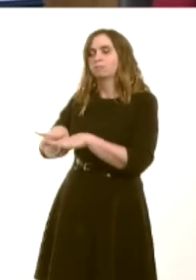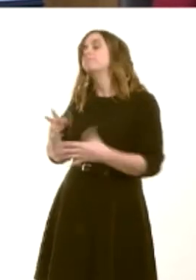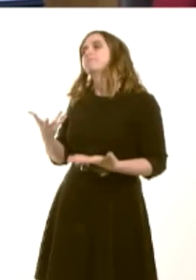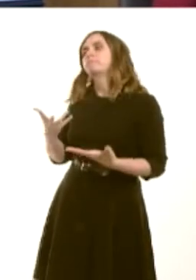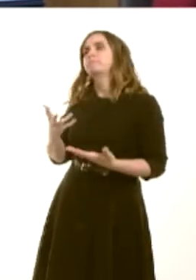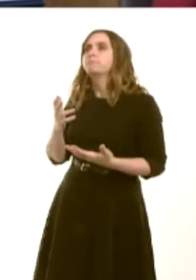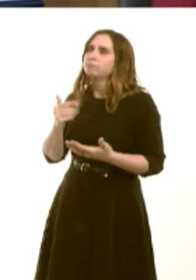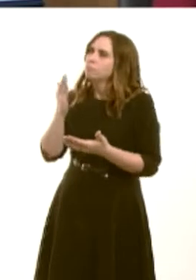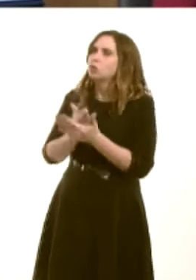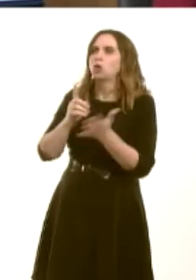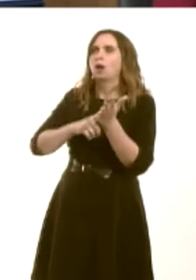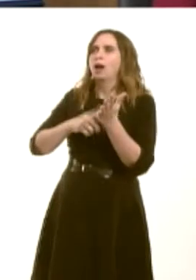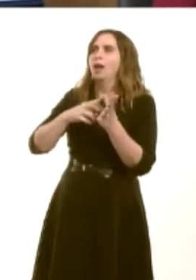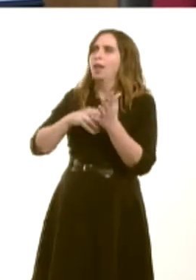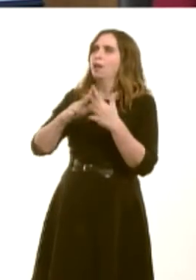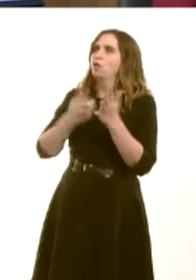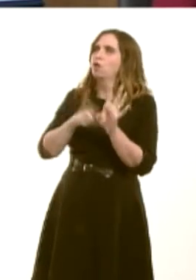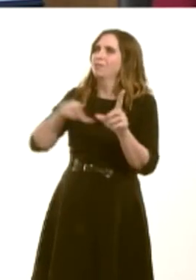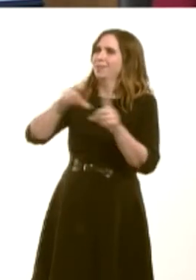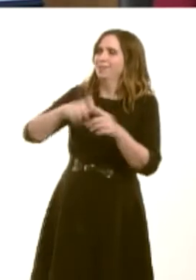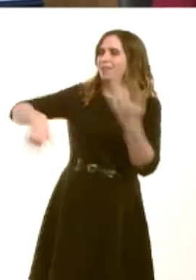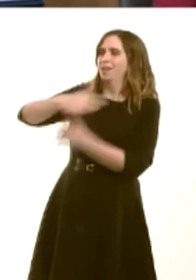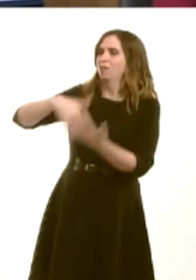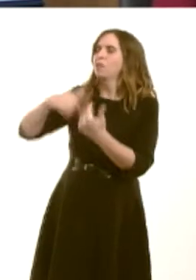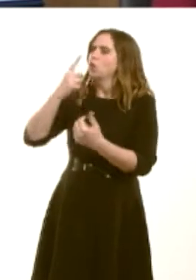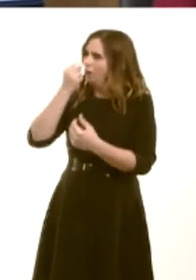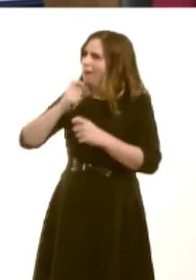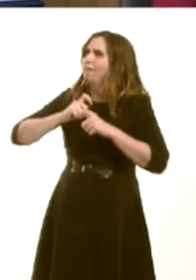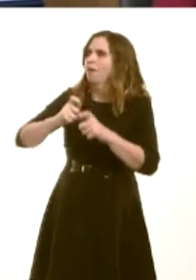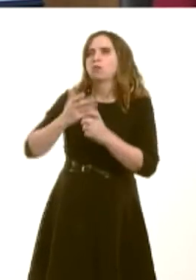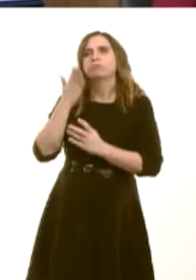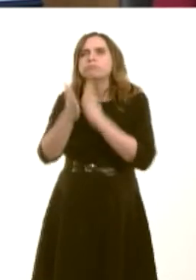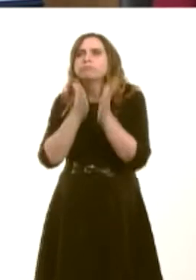that the people of Llanwrtyd will continue to have access to GP services in their own